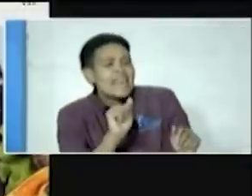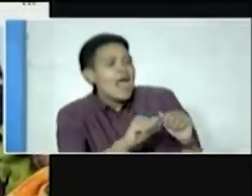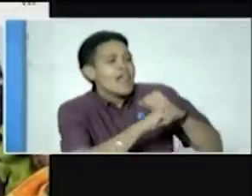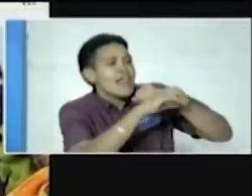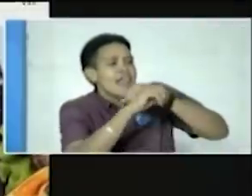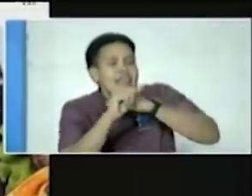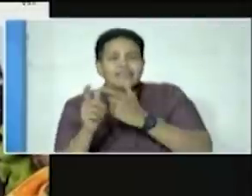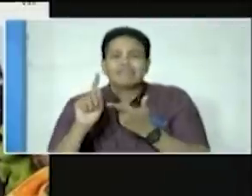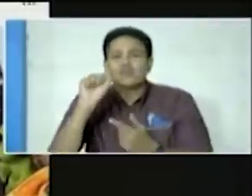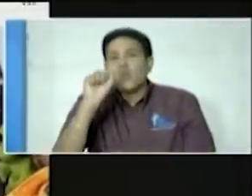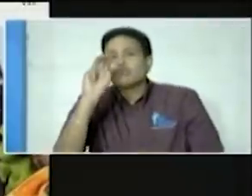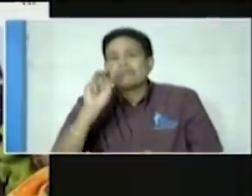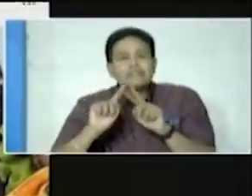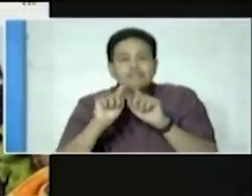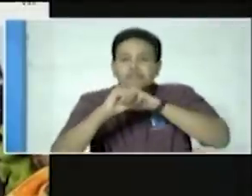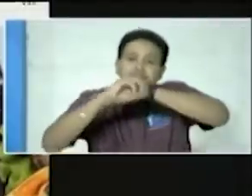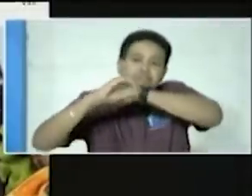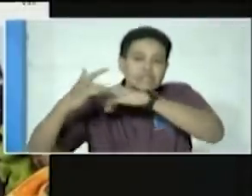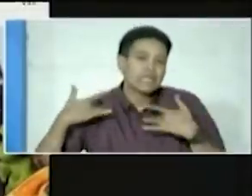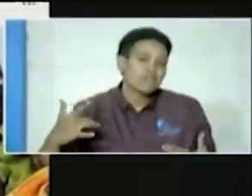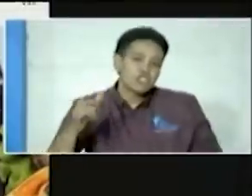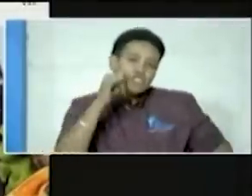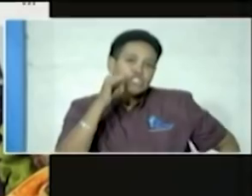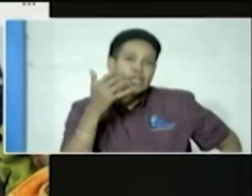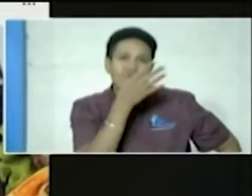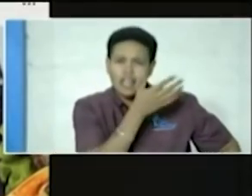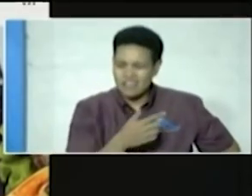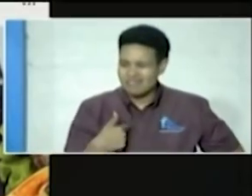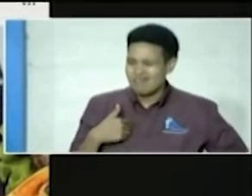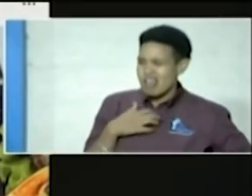to advertise these events and what is disturbing